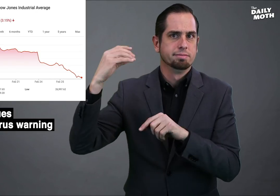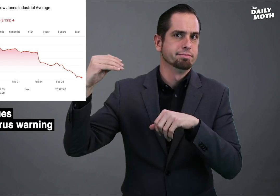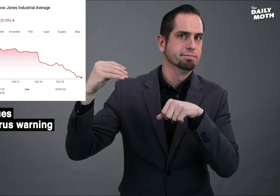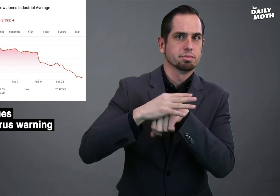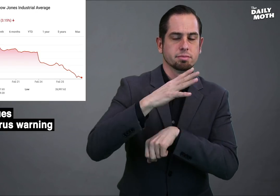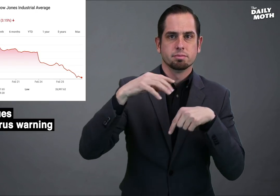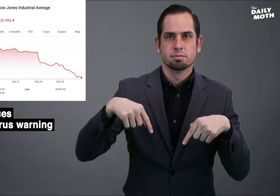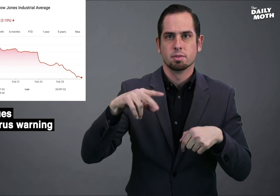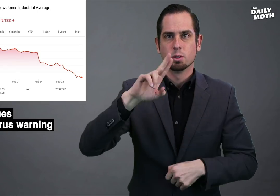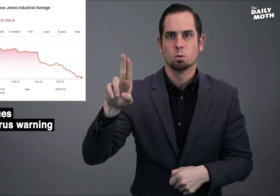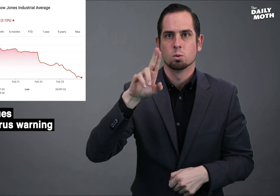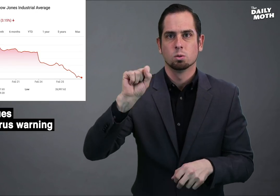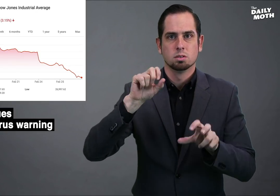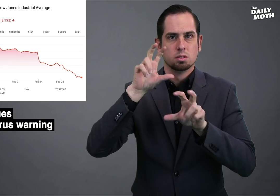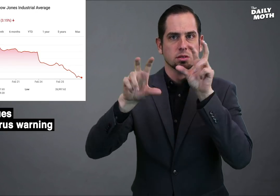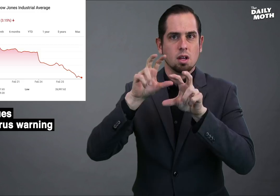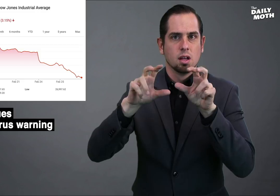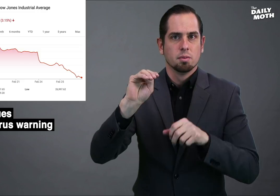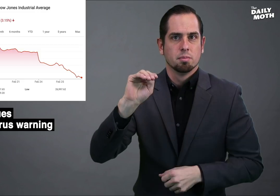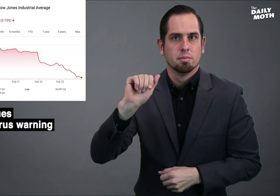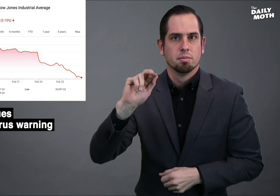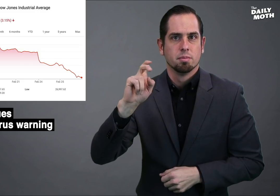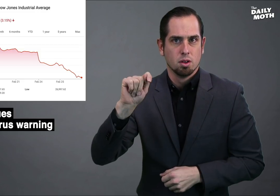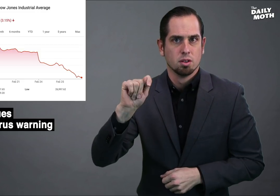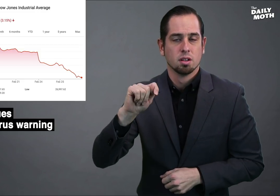affected the U.S. stock market,